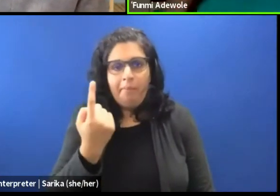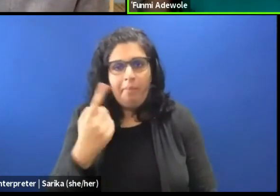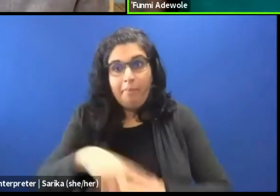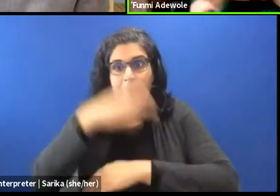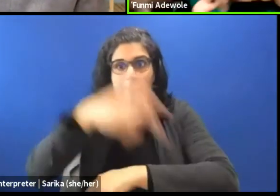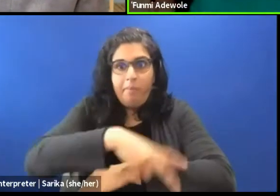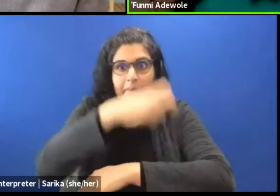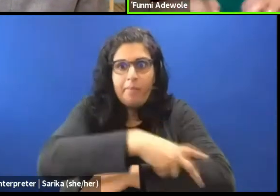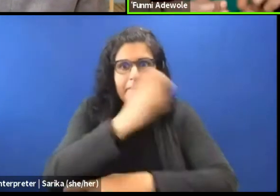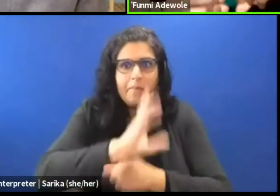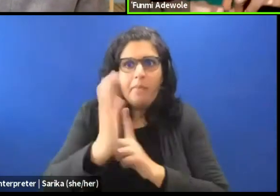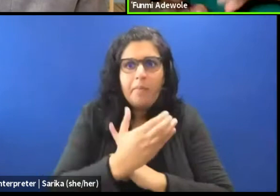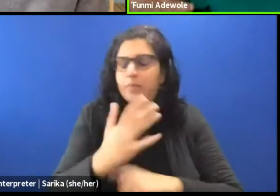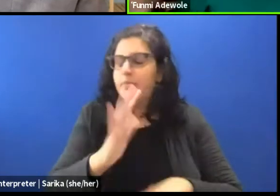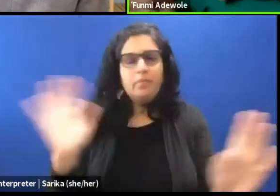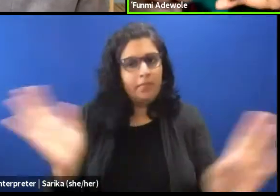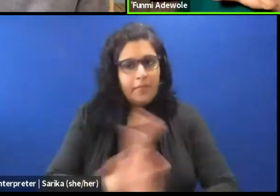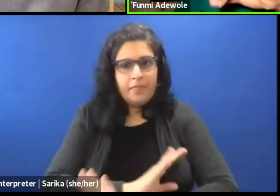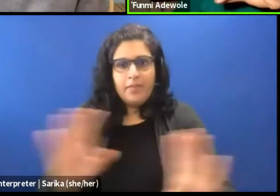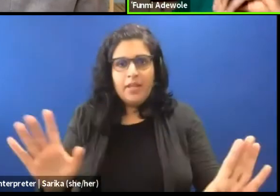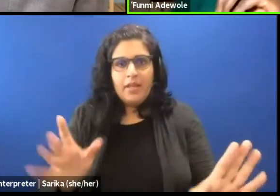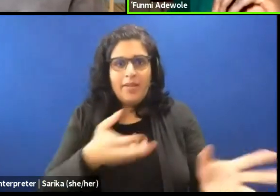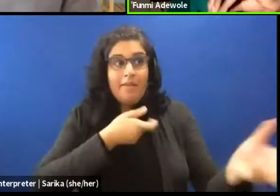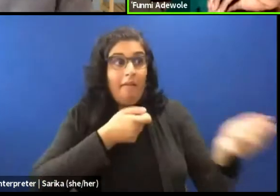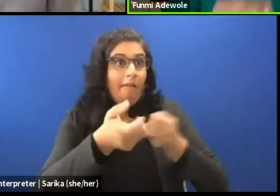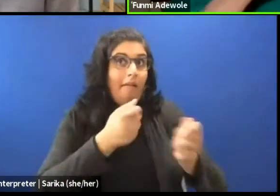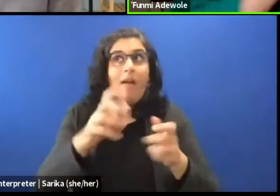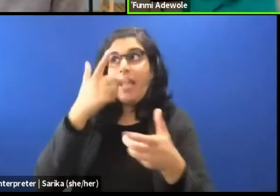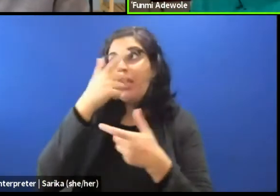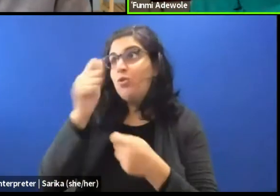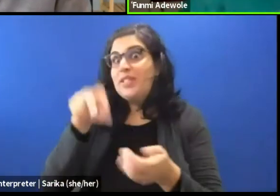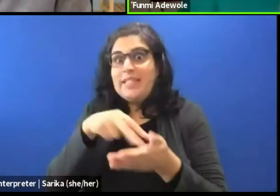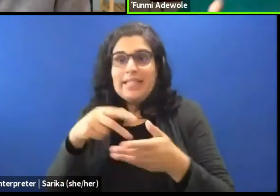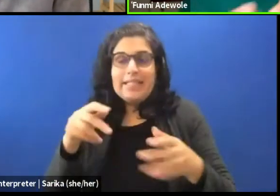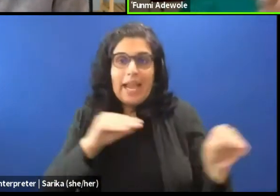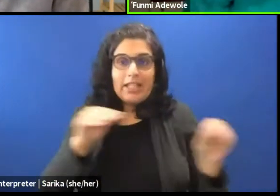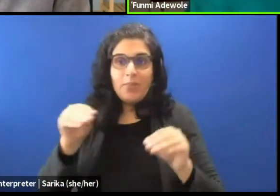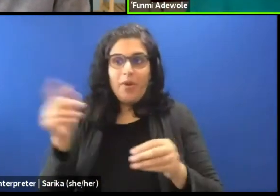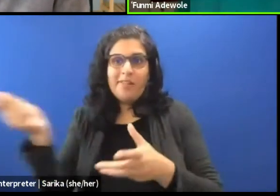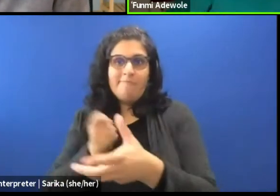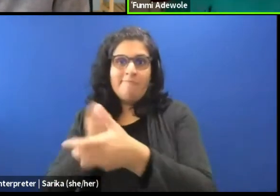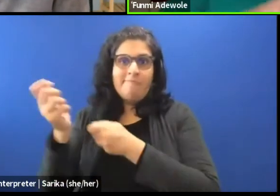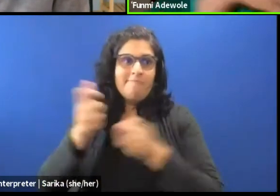So we grab the interesting dance move and we just shift it to our curriculum